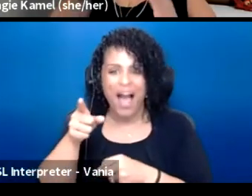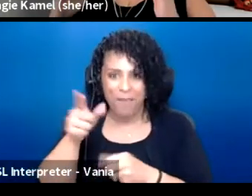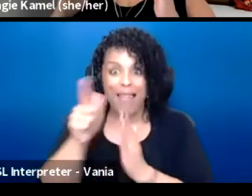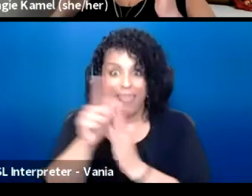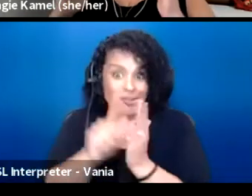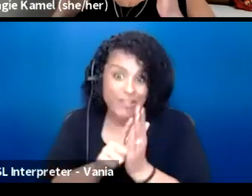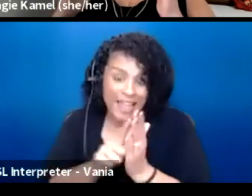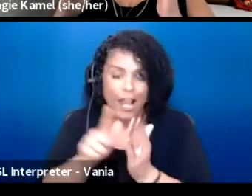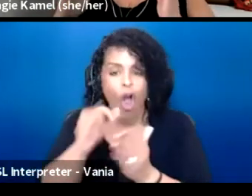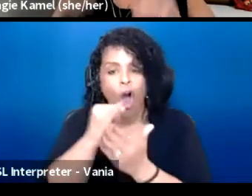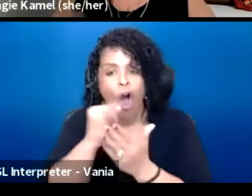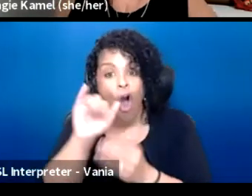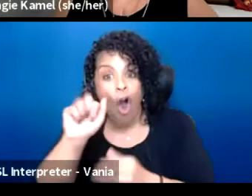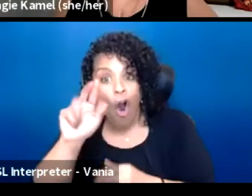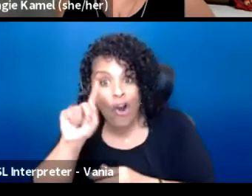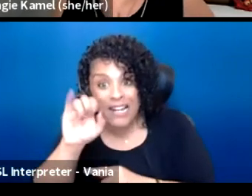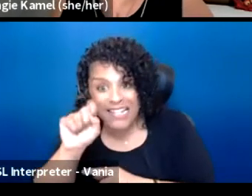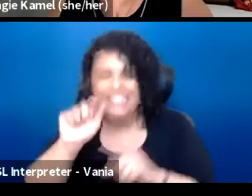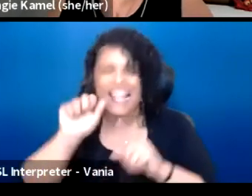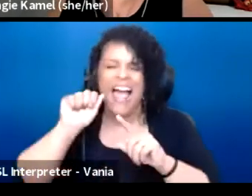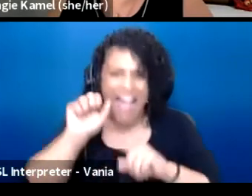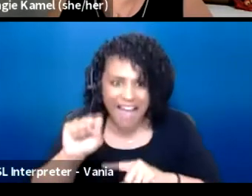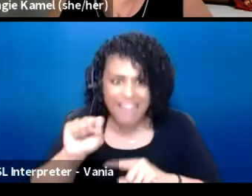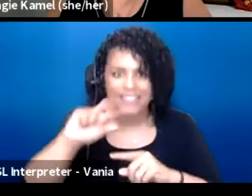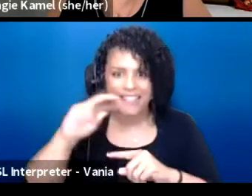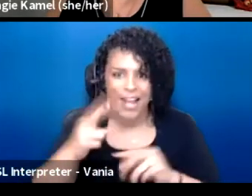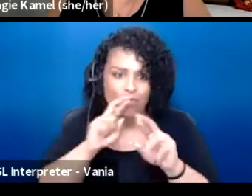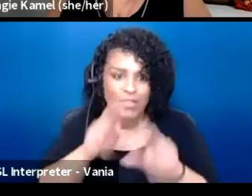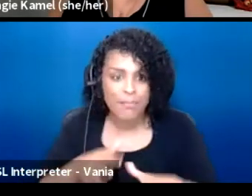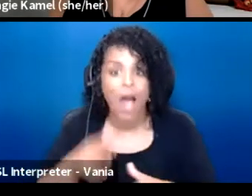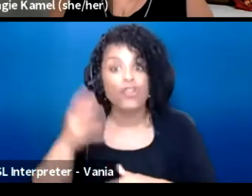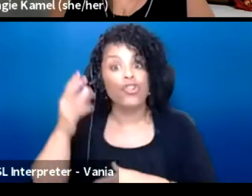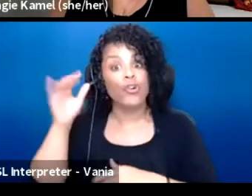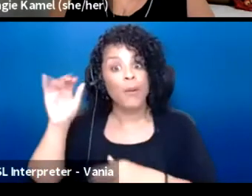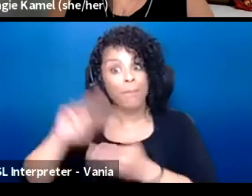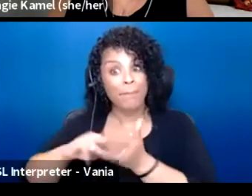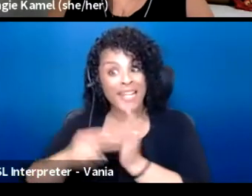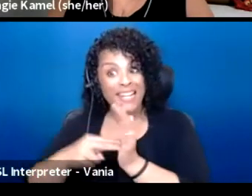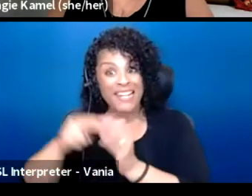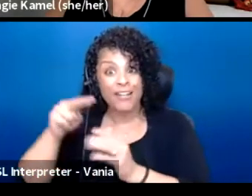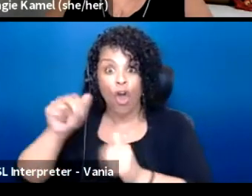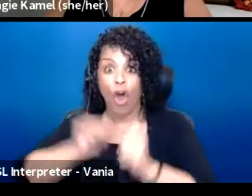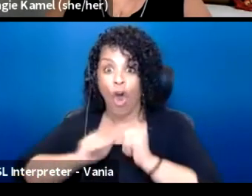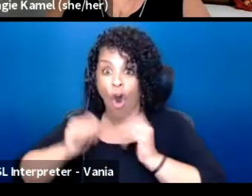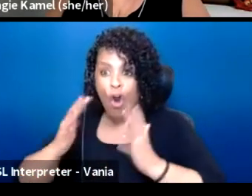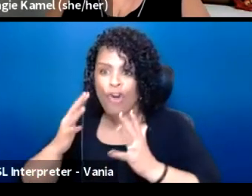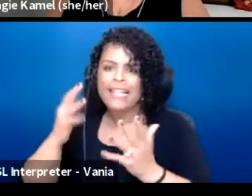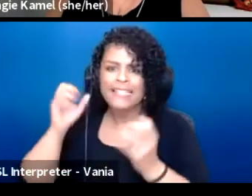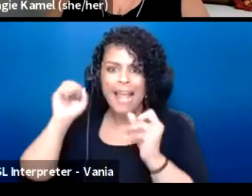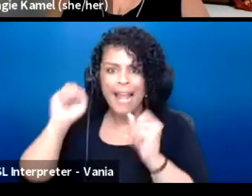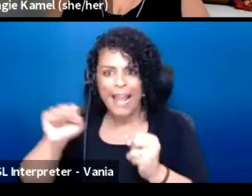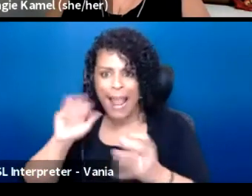And the concept of it is that embedding artists as a way of responding to the pandemic.